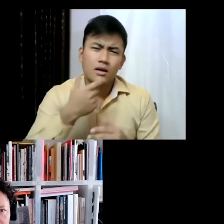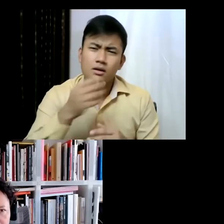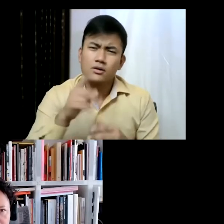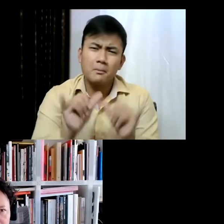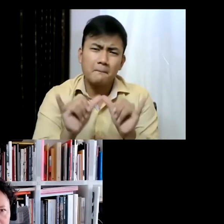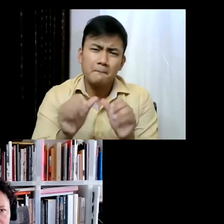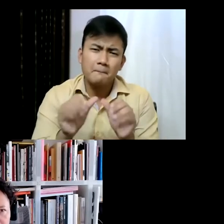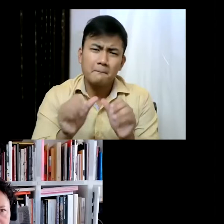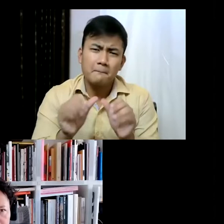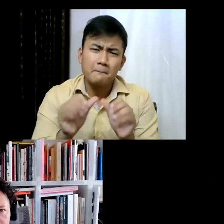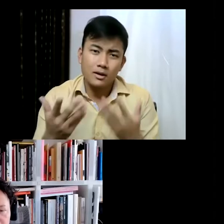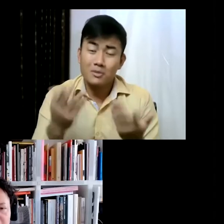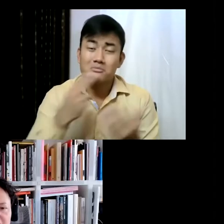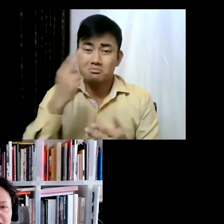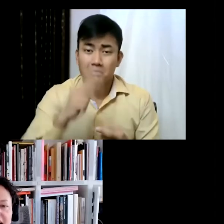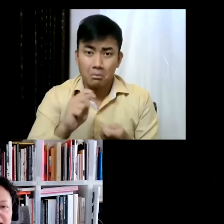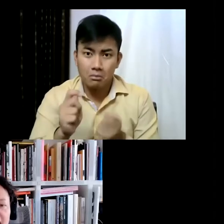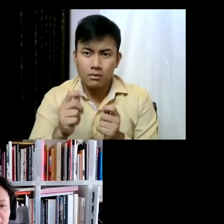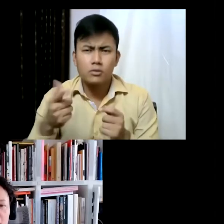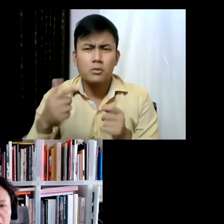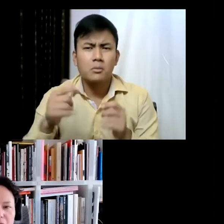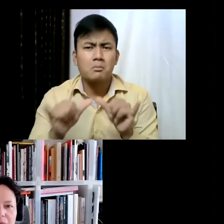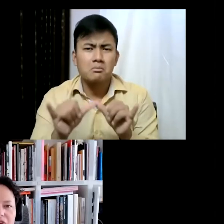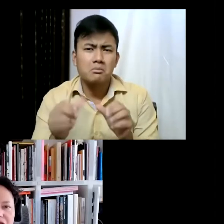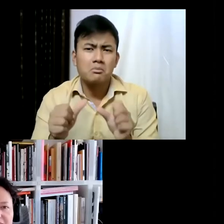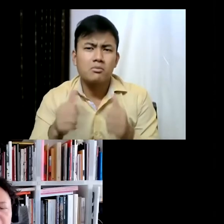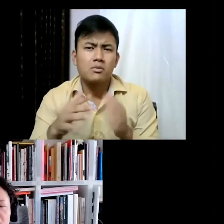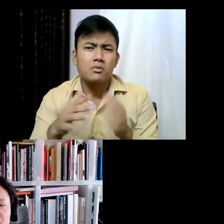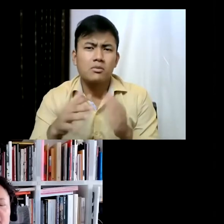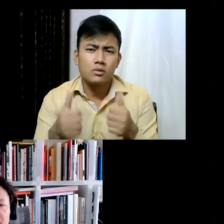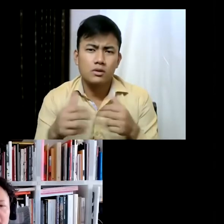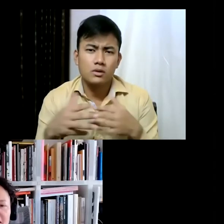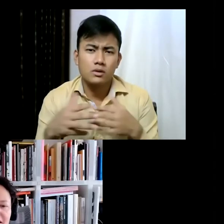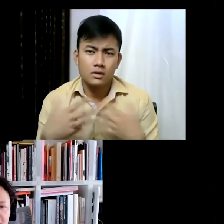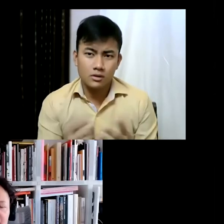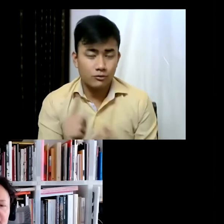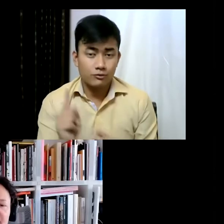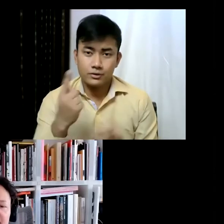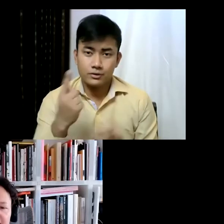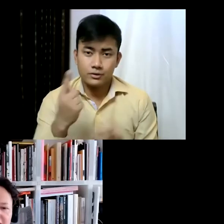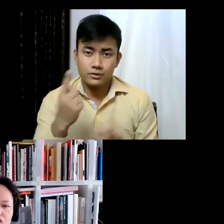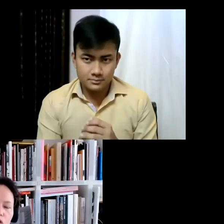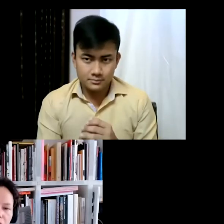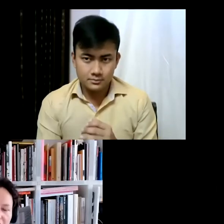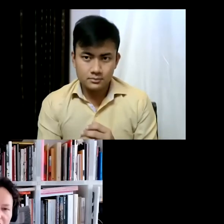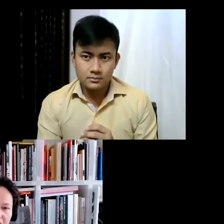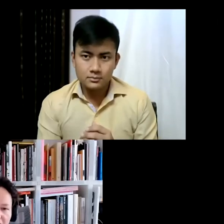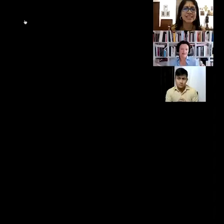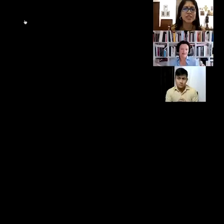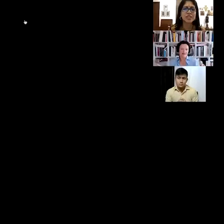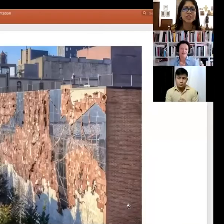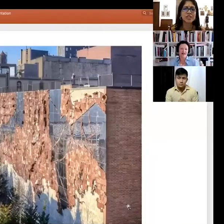of the community? Yeah so maybe we can pull the first image as I speak... so as you said,